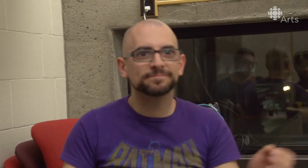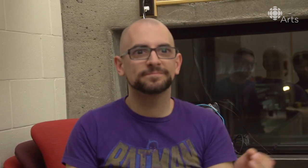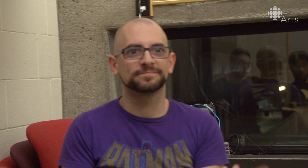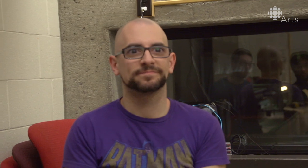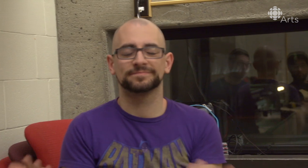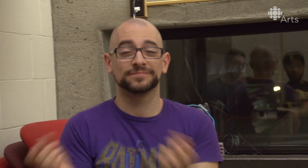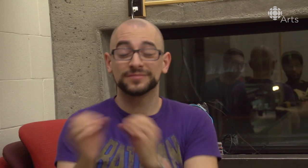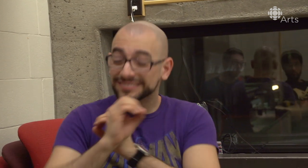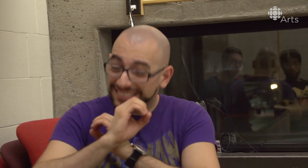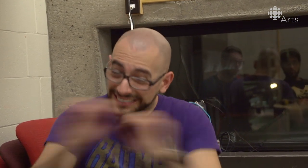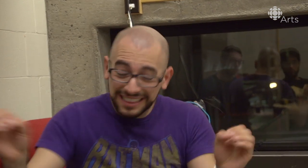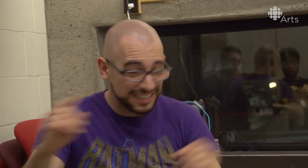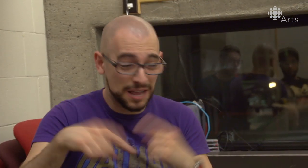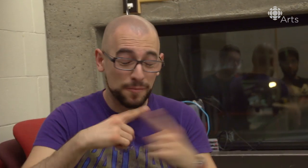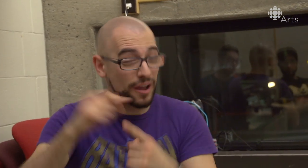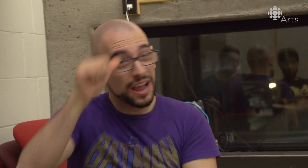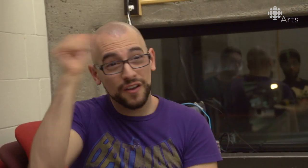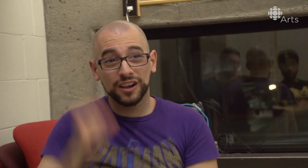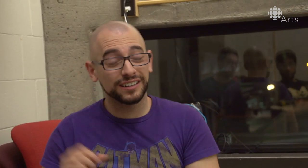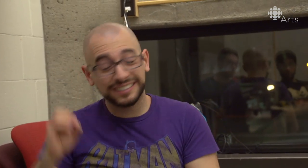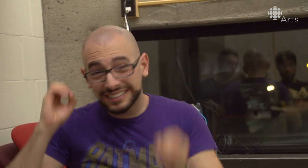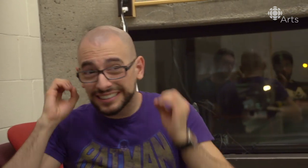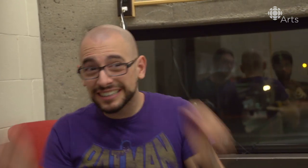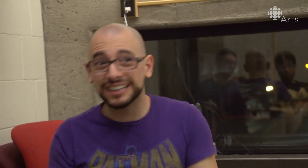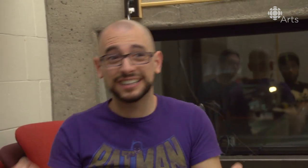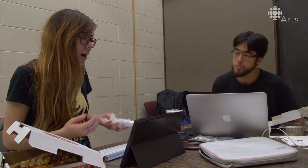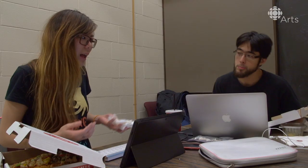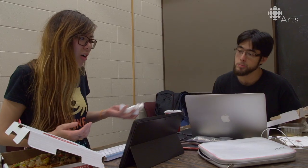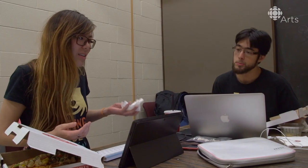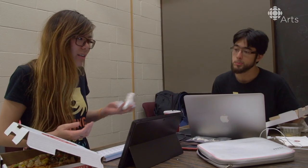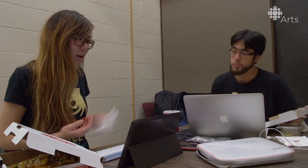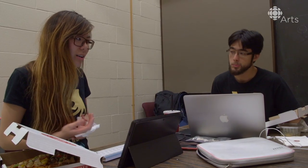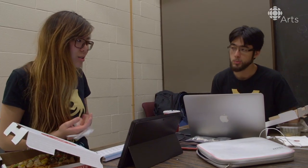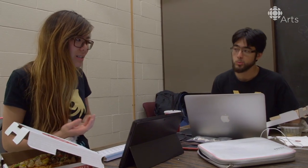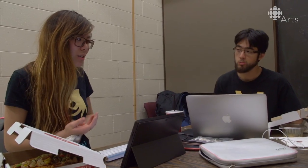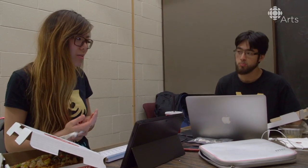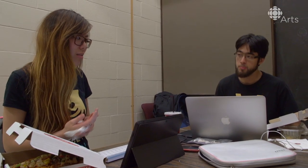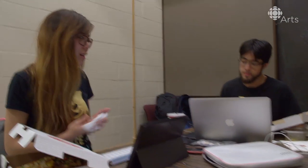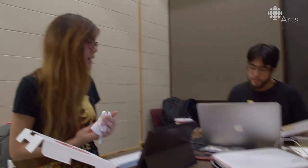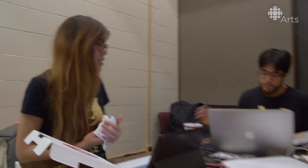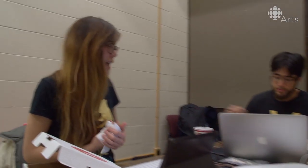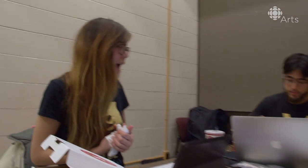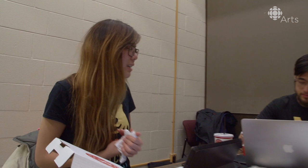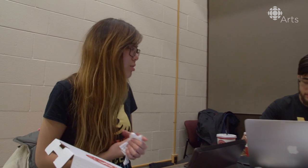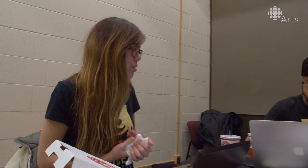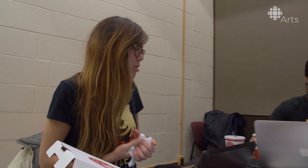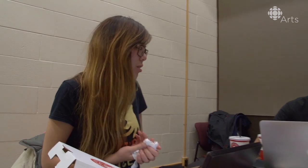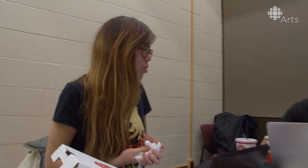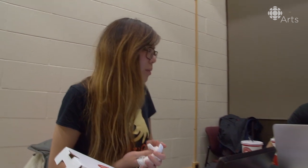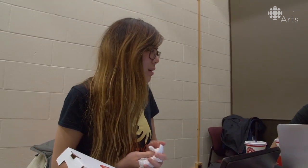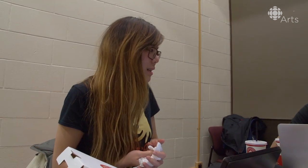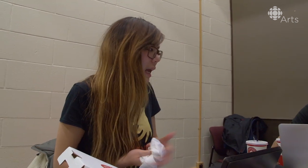and no one, nobody has responded! [Aselin] Are they not interested? Do they not like to act? Do they not know about it?